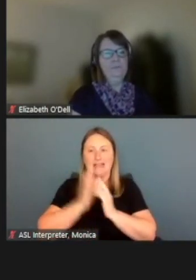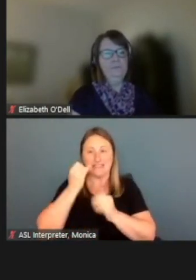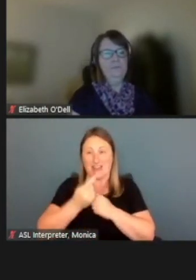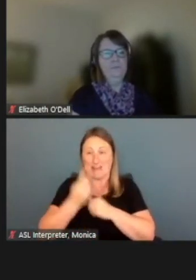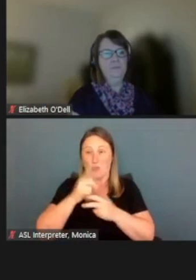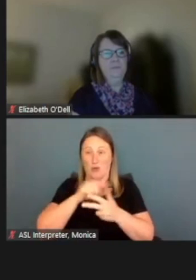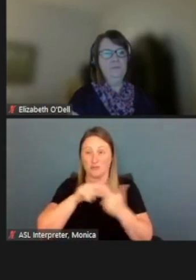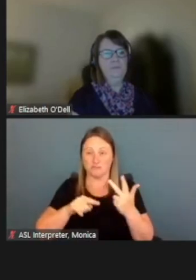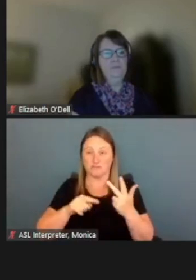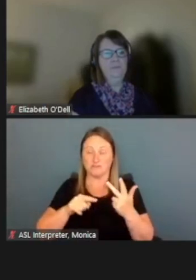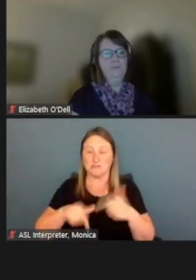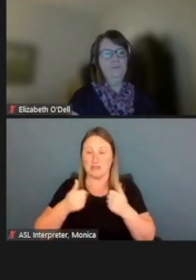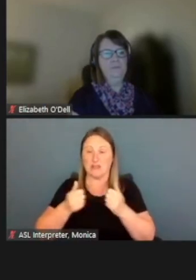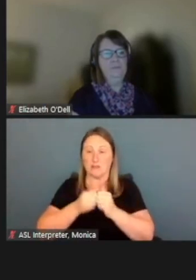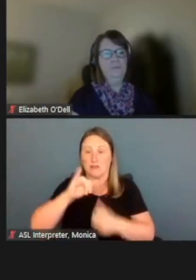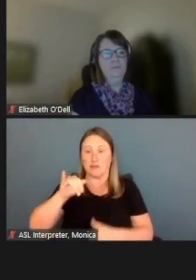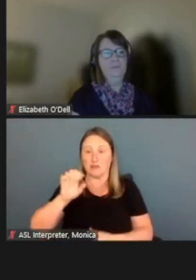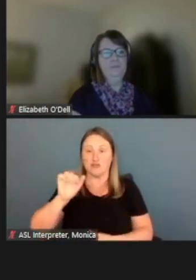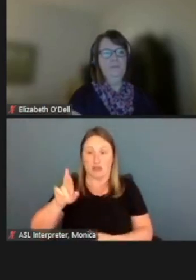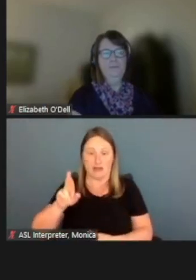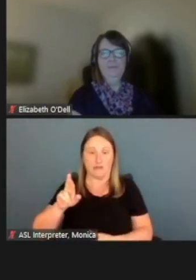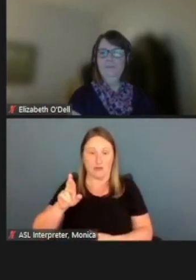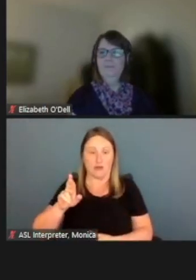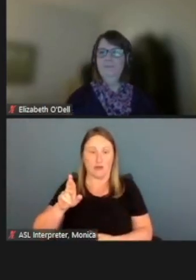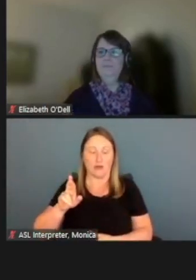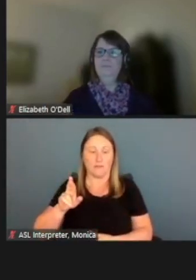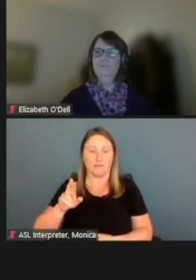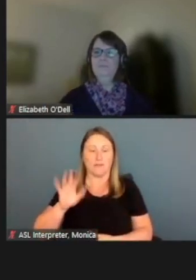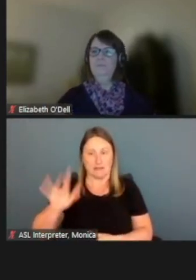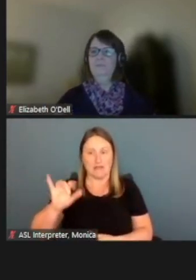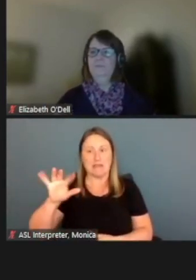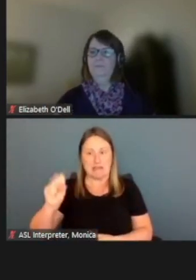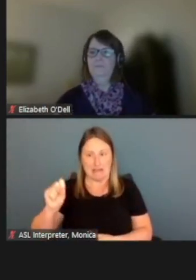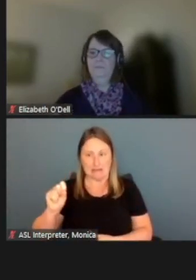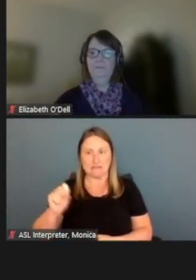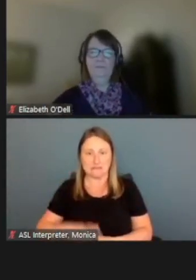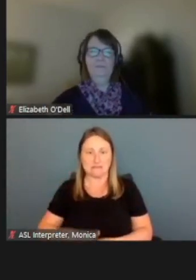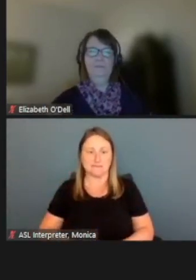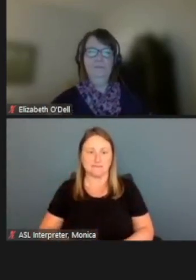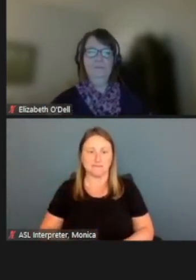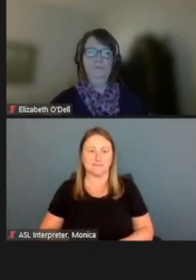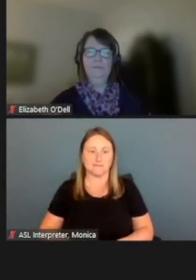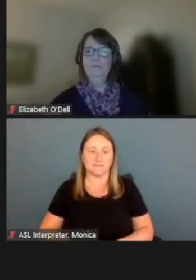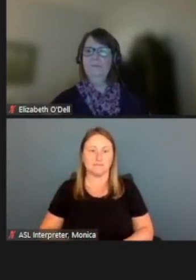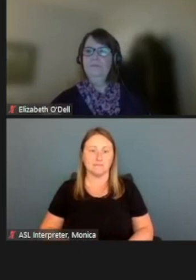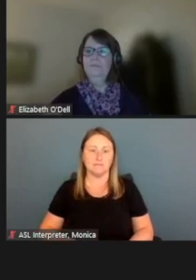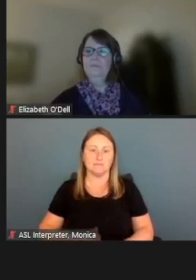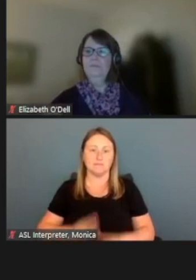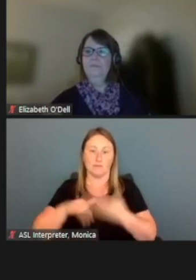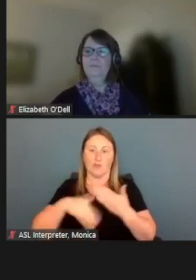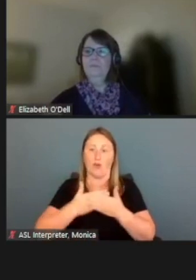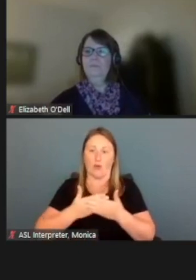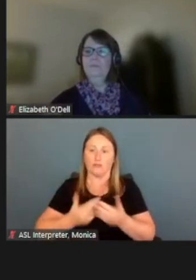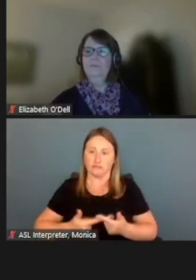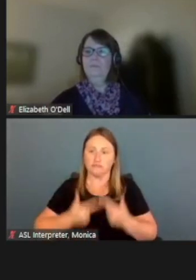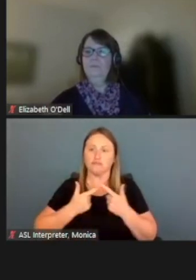live with Jennifer at the address above? We can say, yes. Are all residents? Yes.